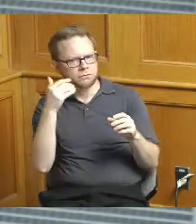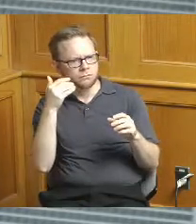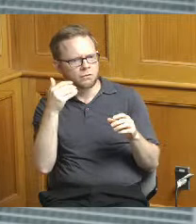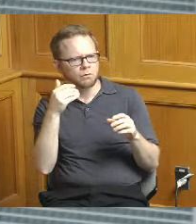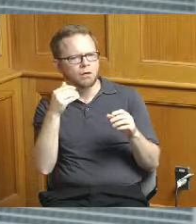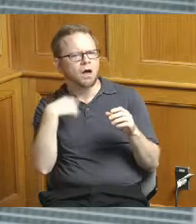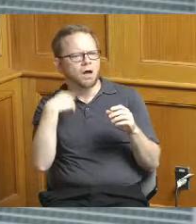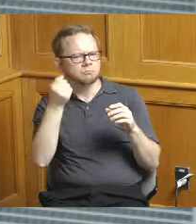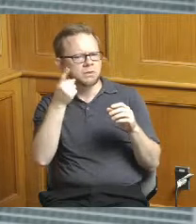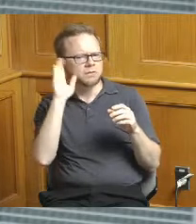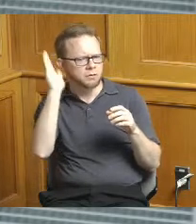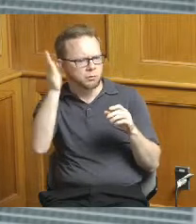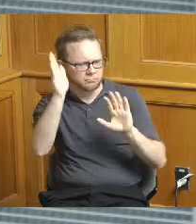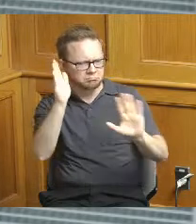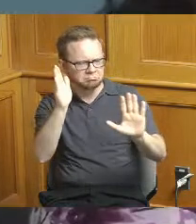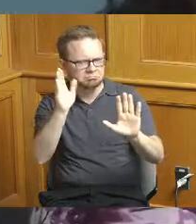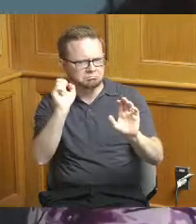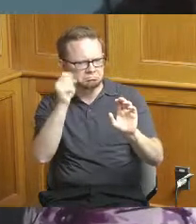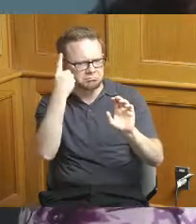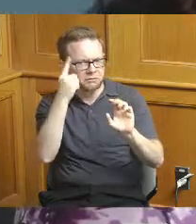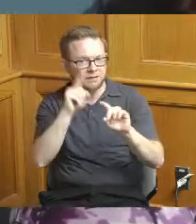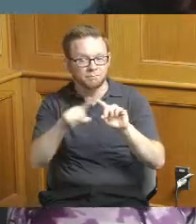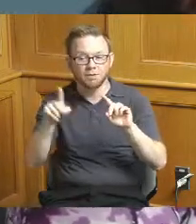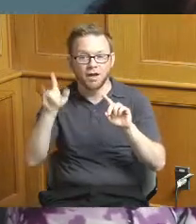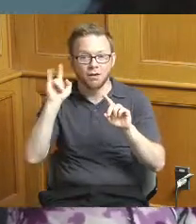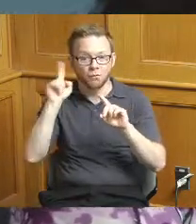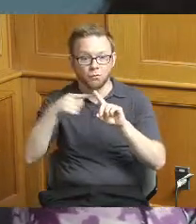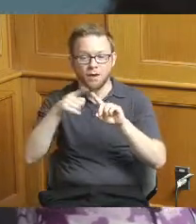something I'm just saying when you put this out there this public record somebody see this they